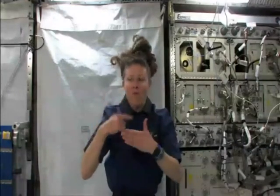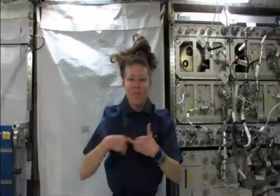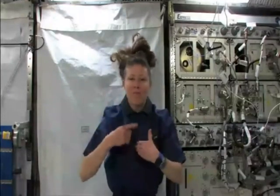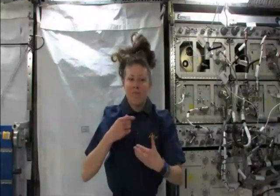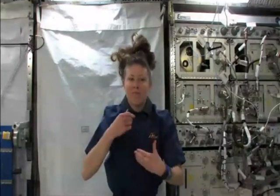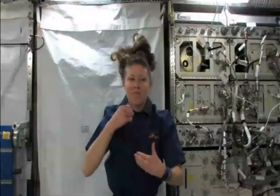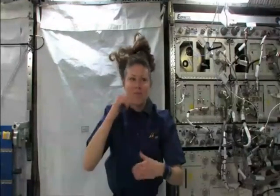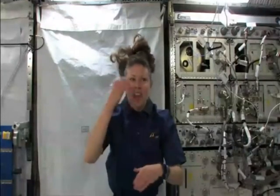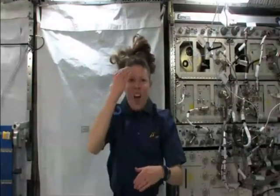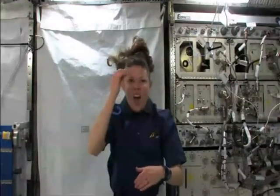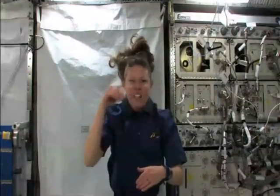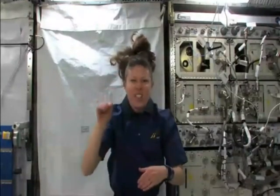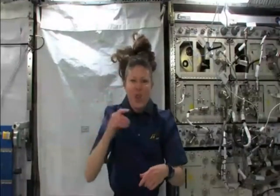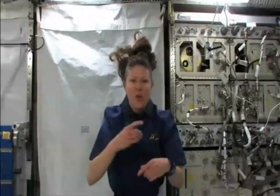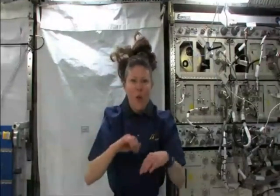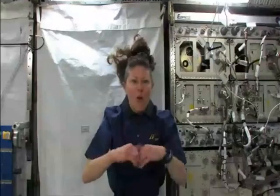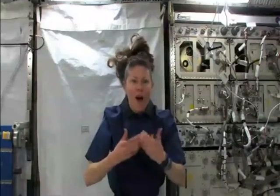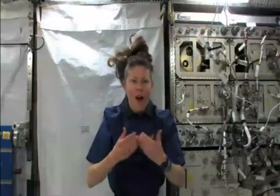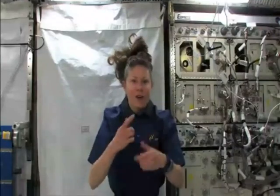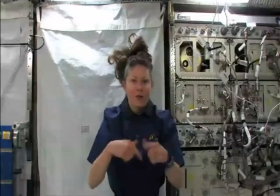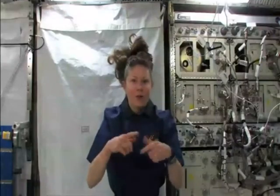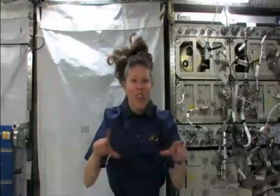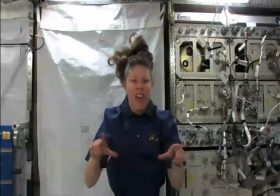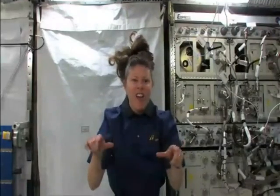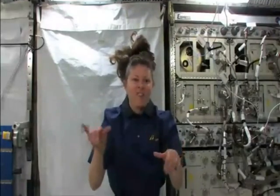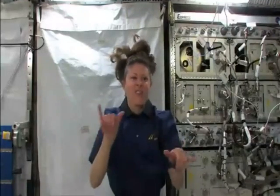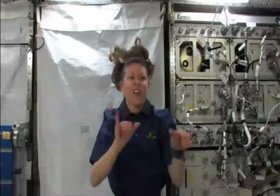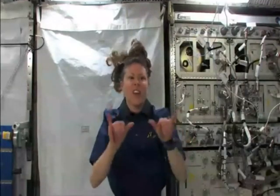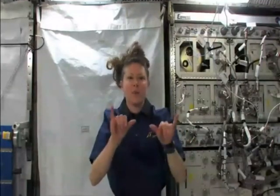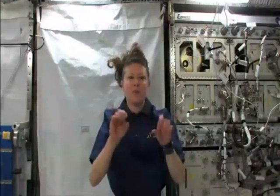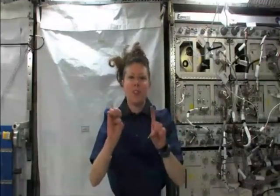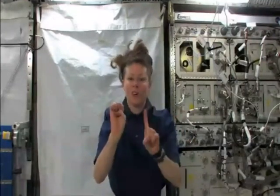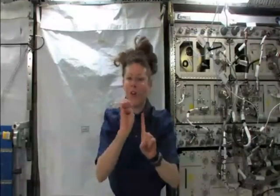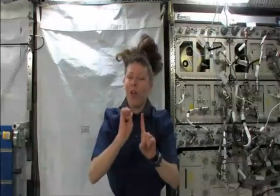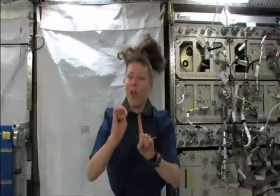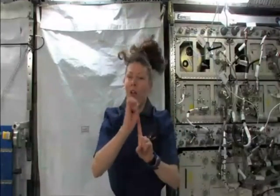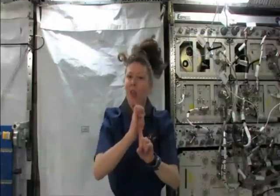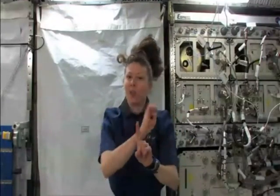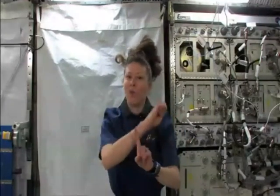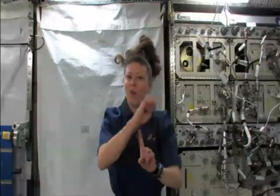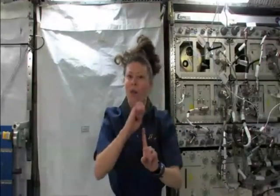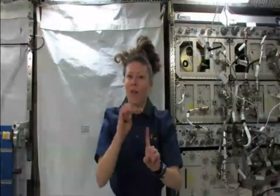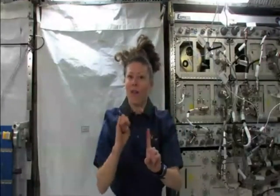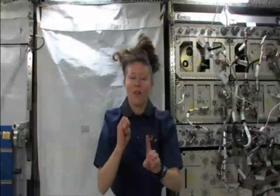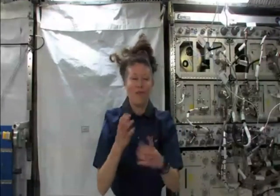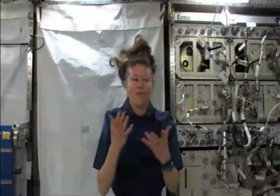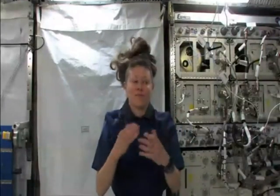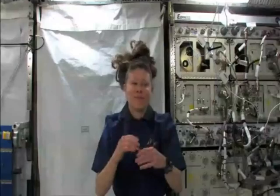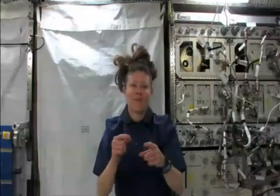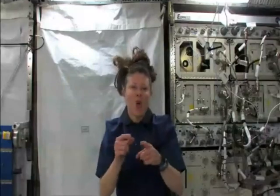Like before, I didn't know how to sign chemistry electrons ... words like that.